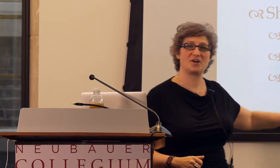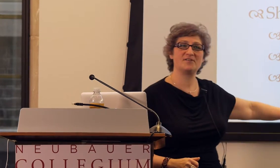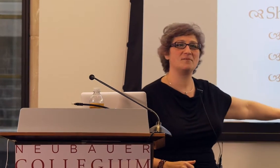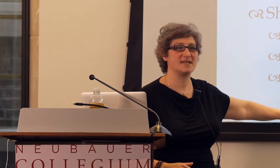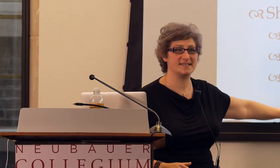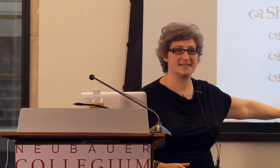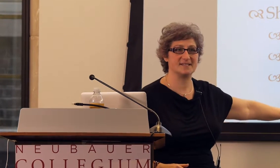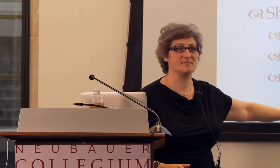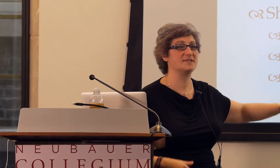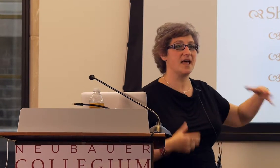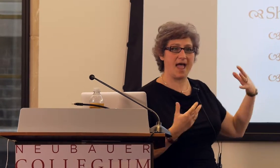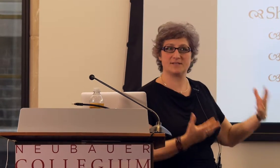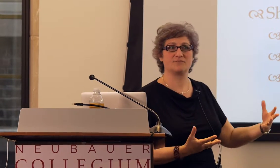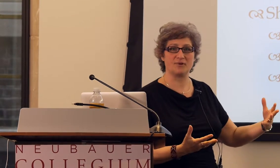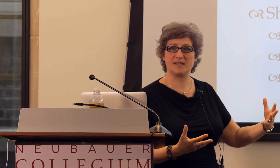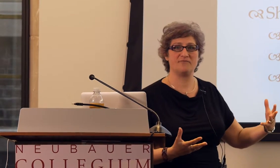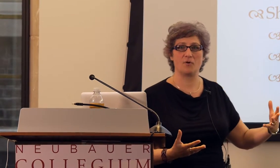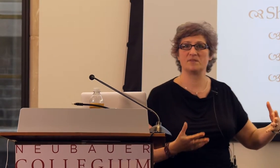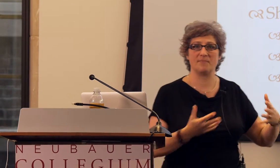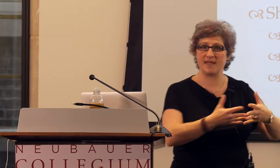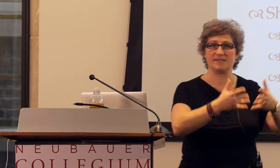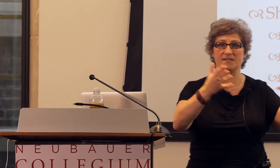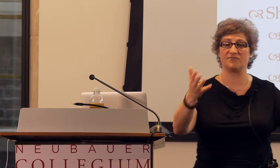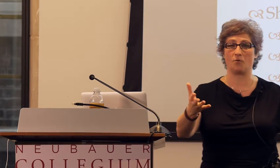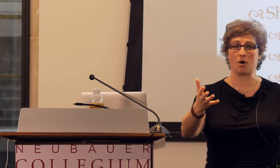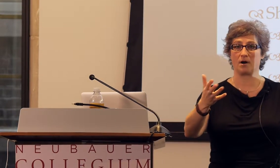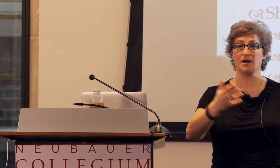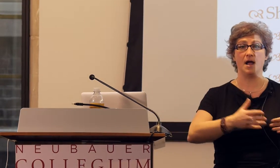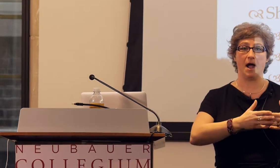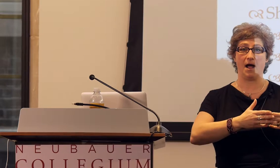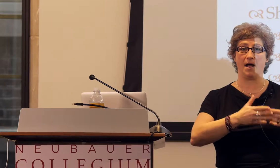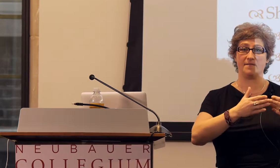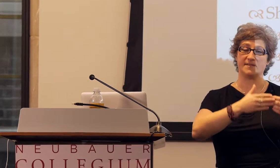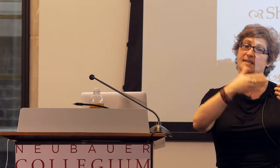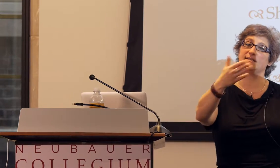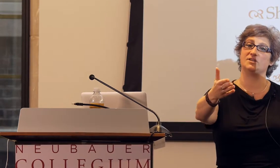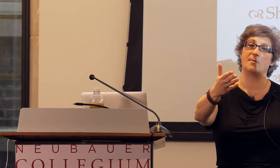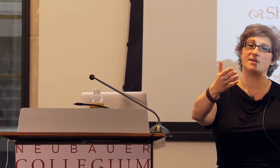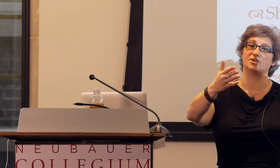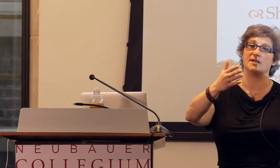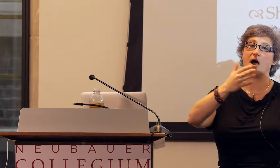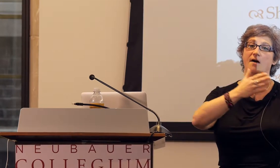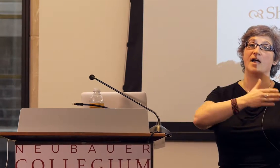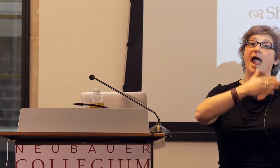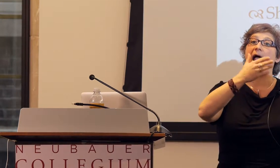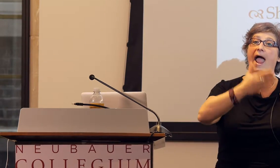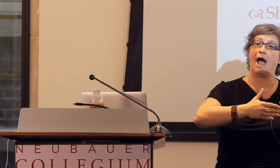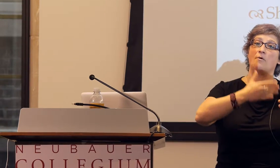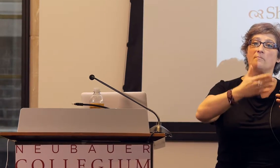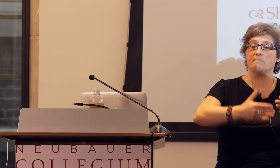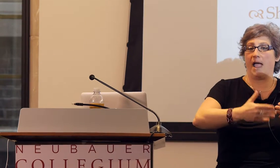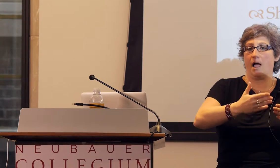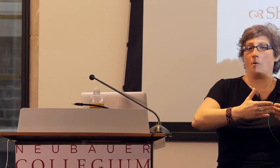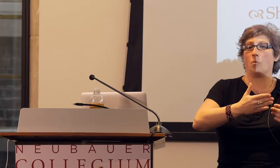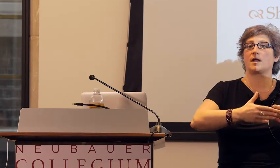which all homesigns systems have really formed the basis for this continuation of what other kinds of devices